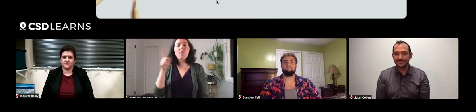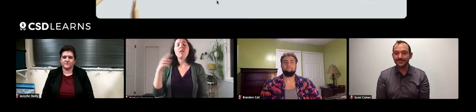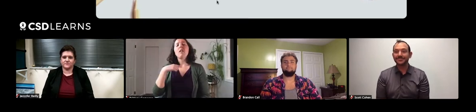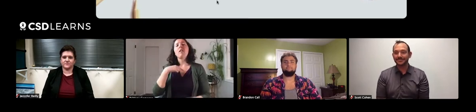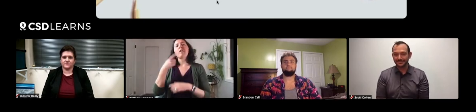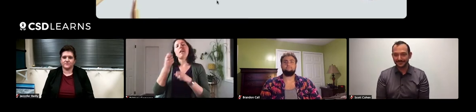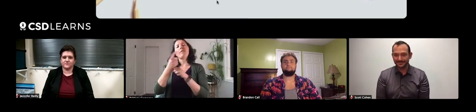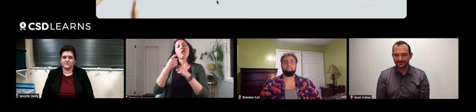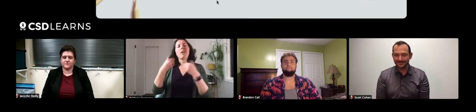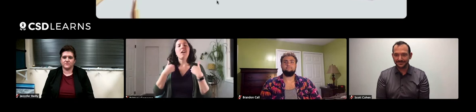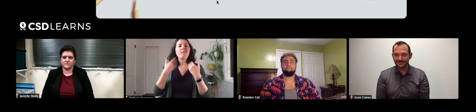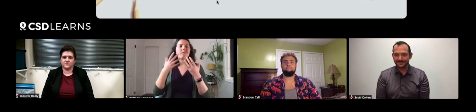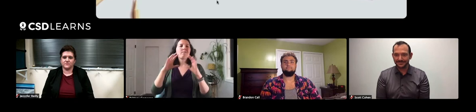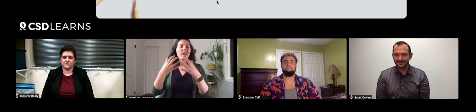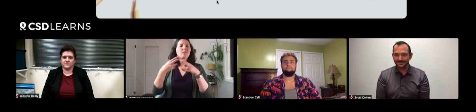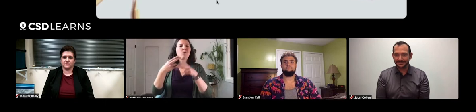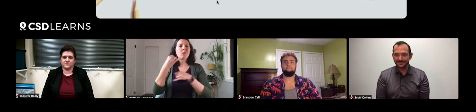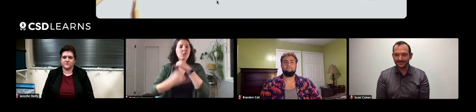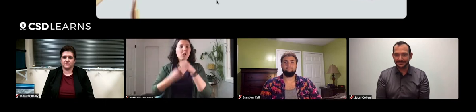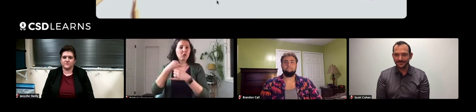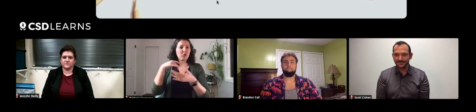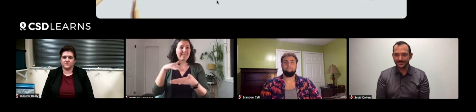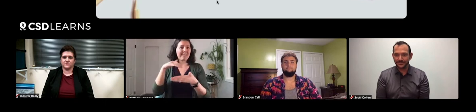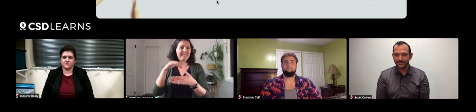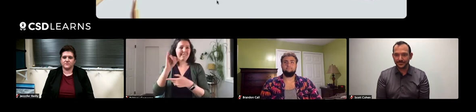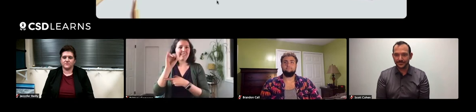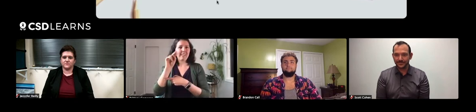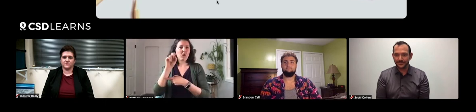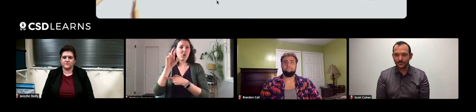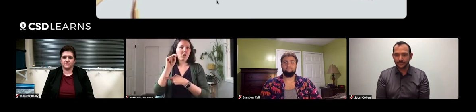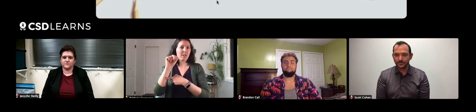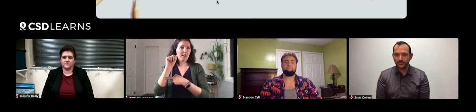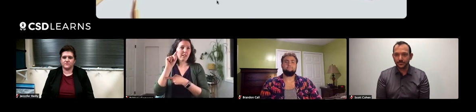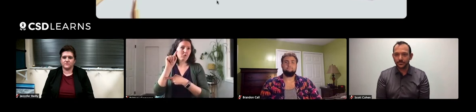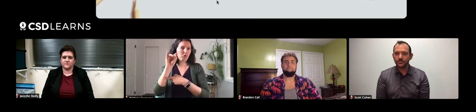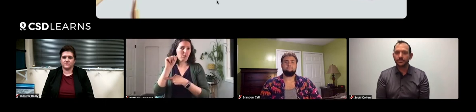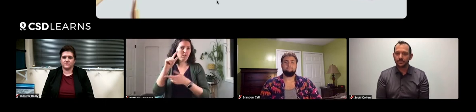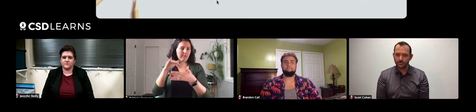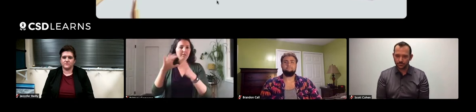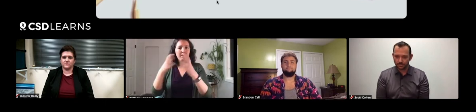every year they had a class called international studies.